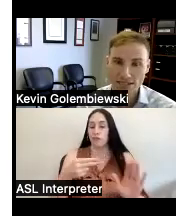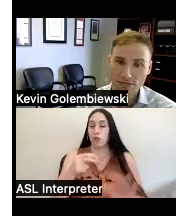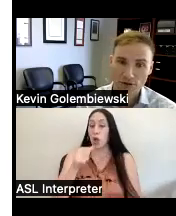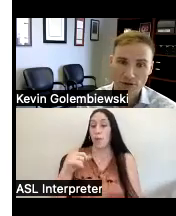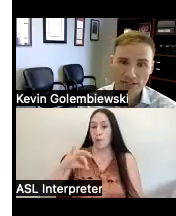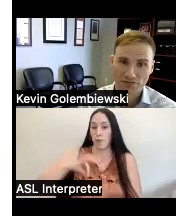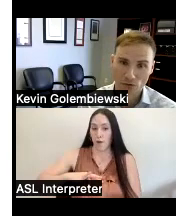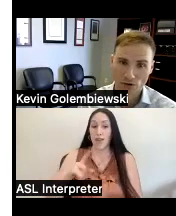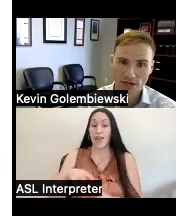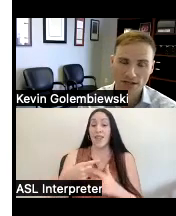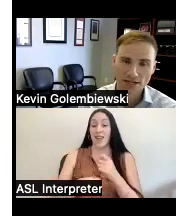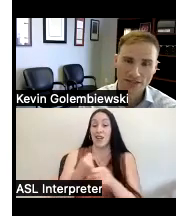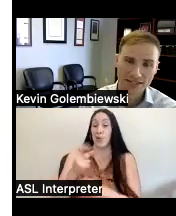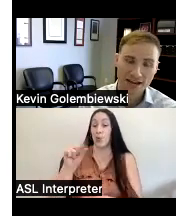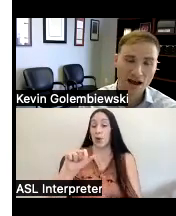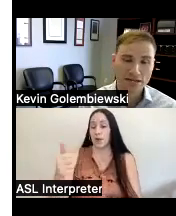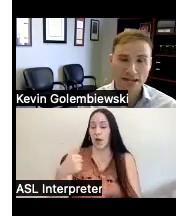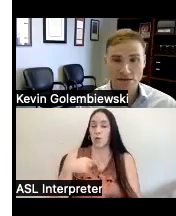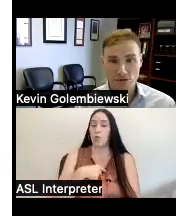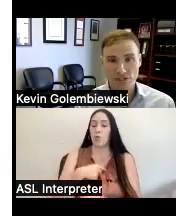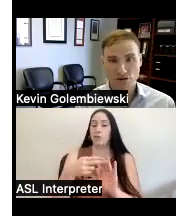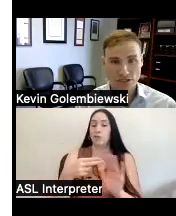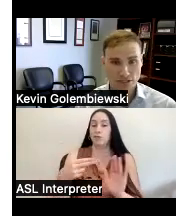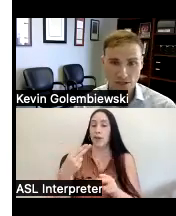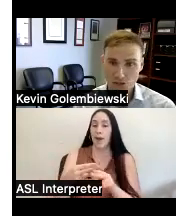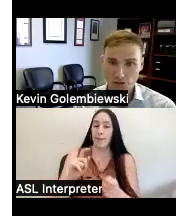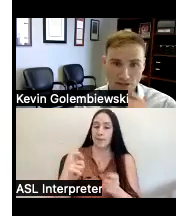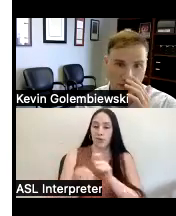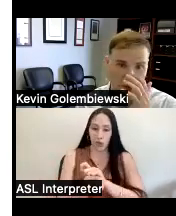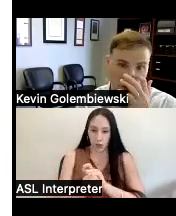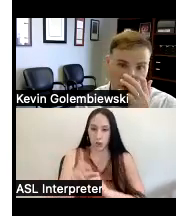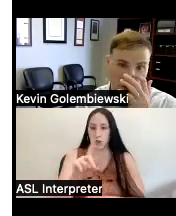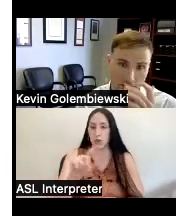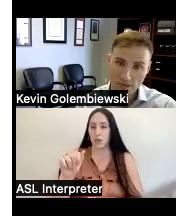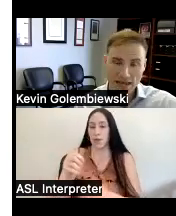disability rights Florida and that's a common name you'll see across the country so the p